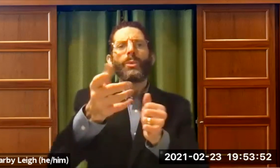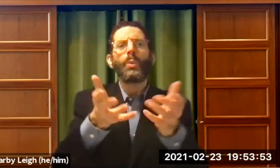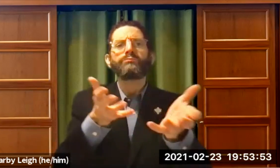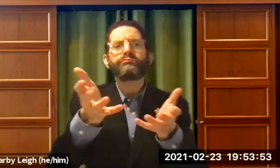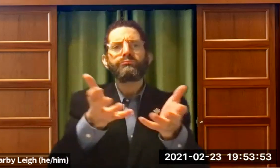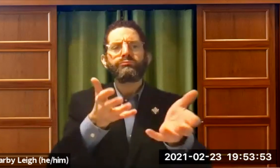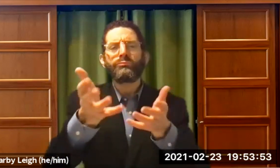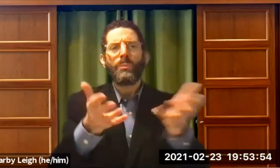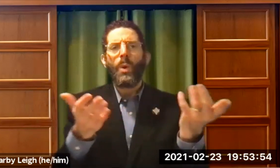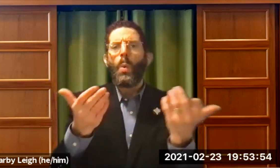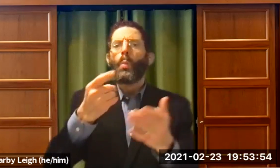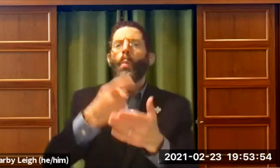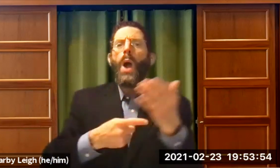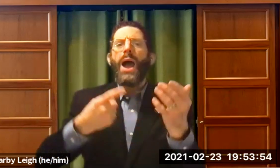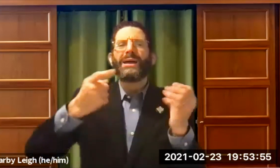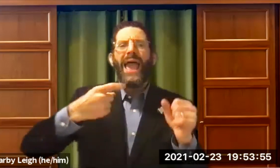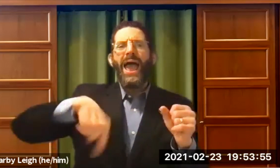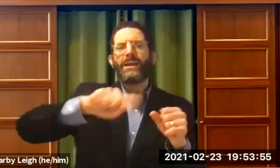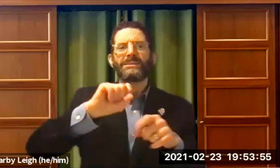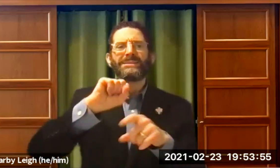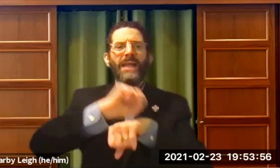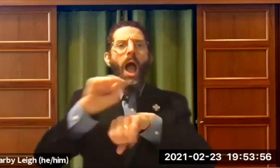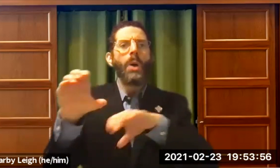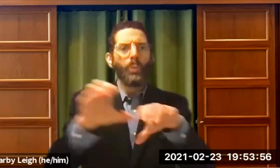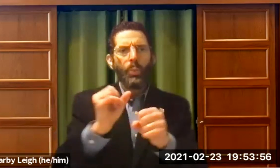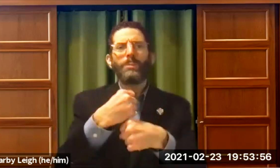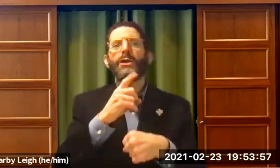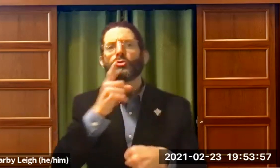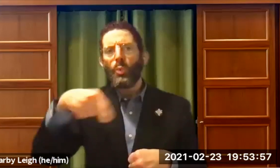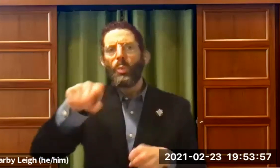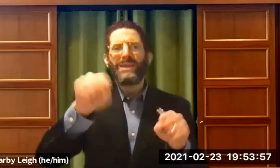willing to work with you and negotiate. And I hope that the